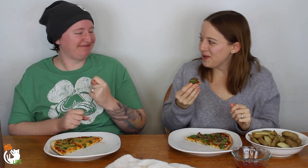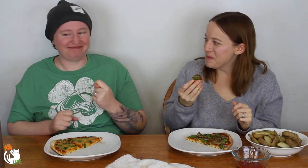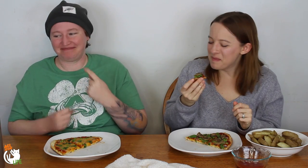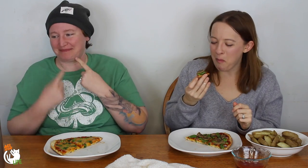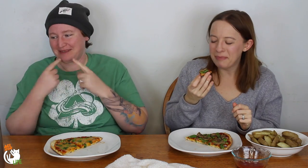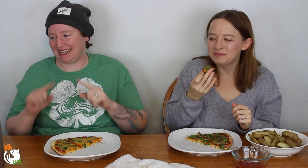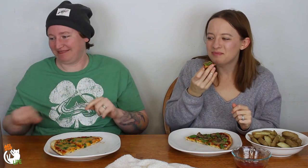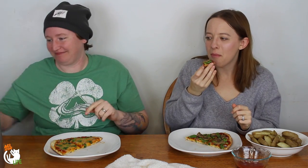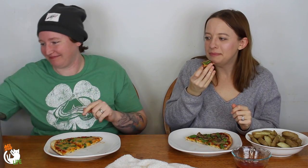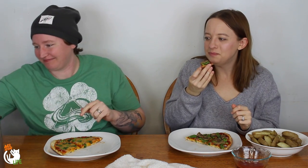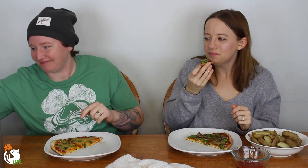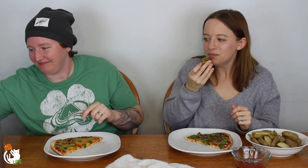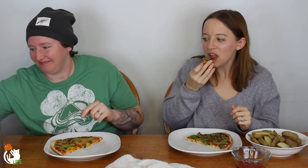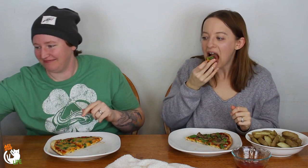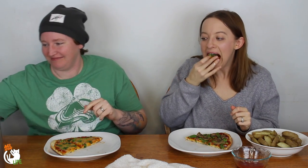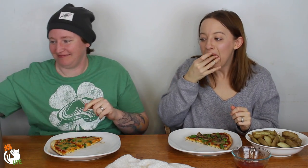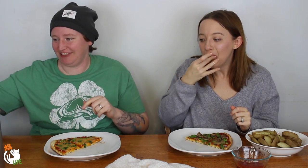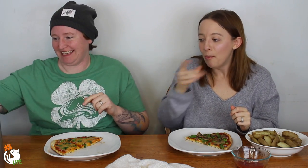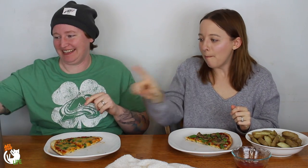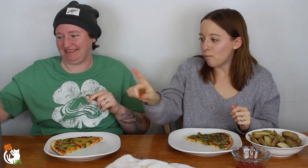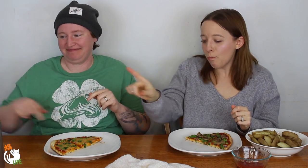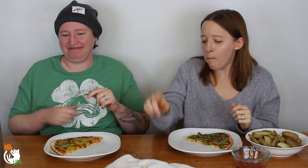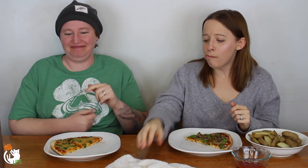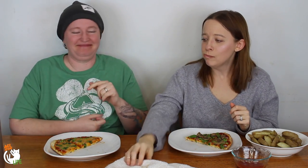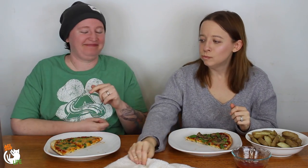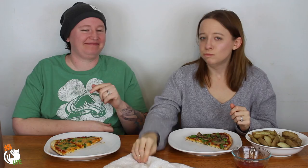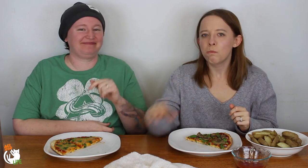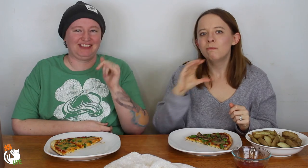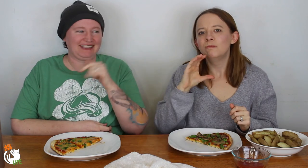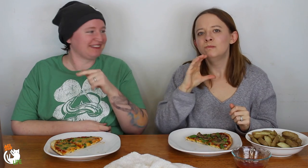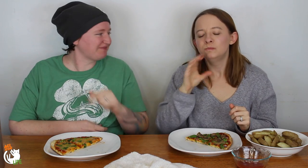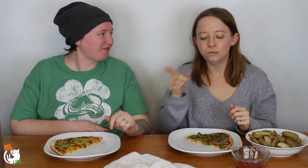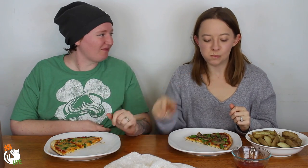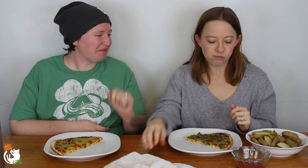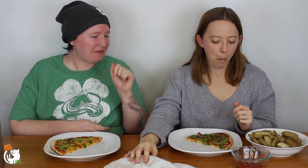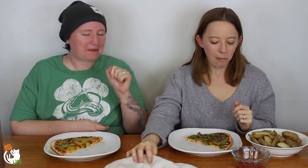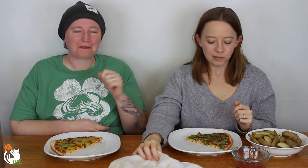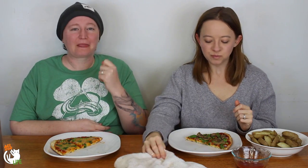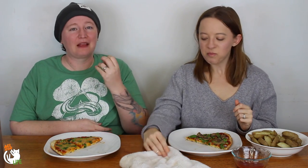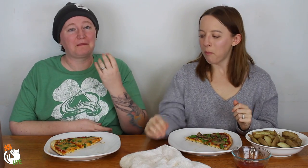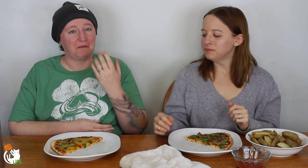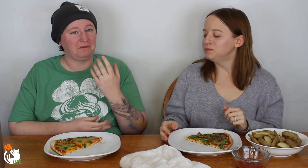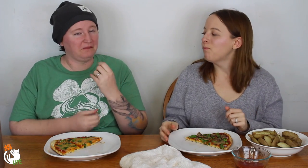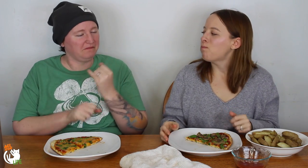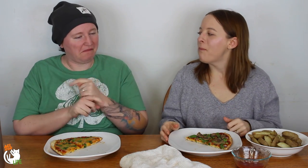Finally! No, no, no! It's Claire.